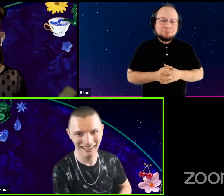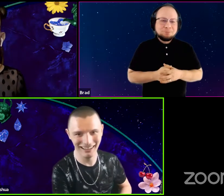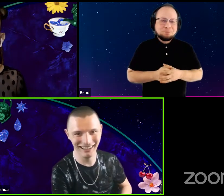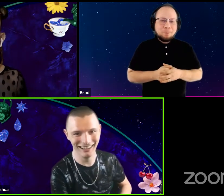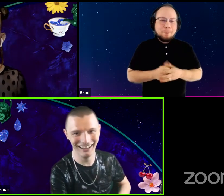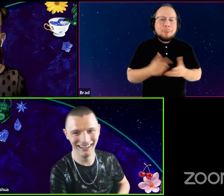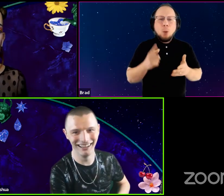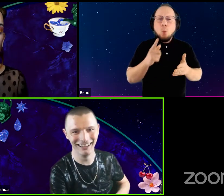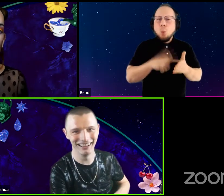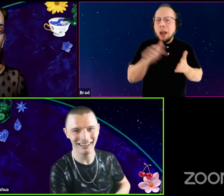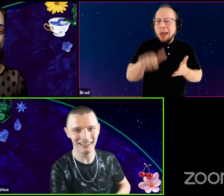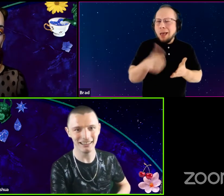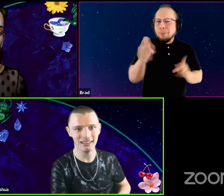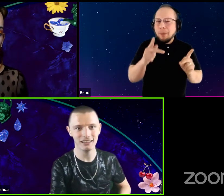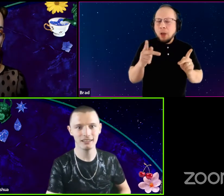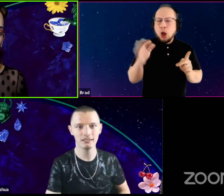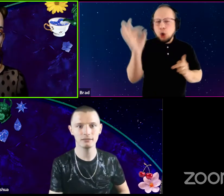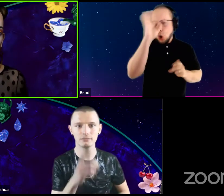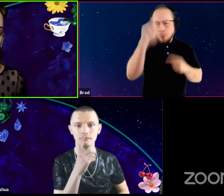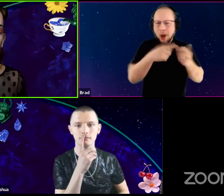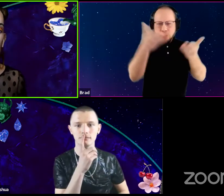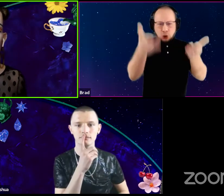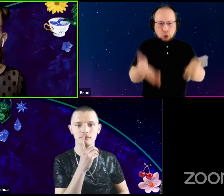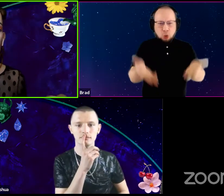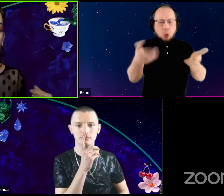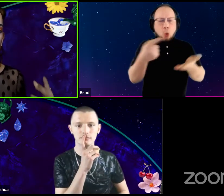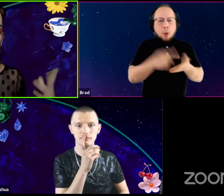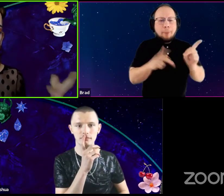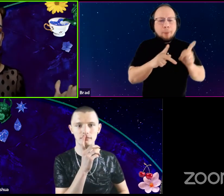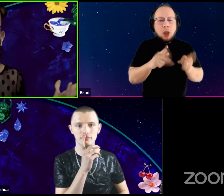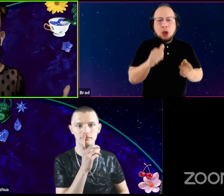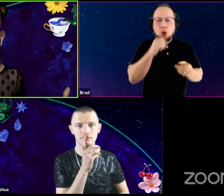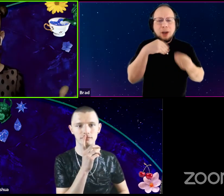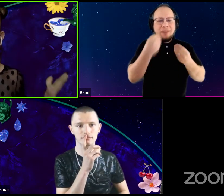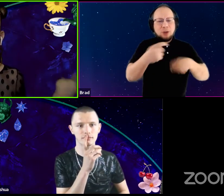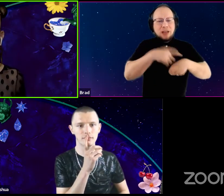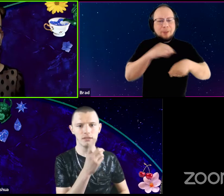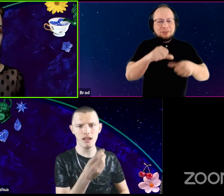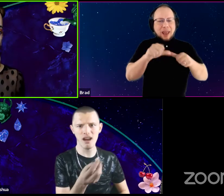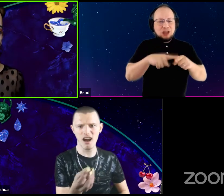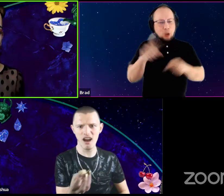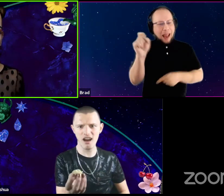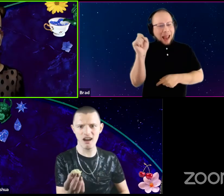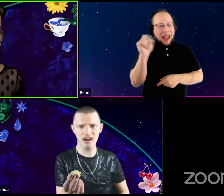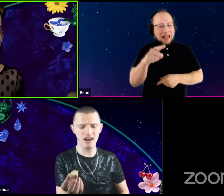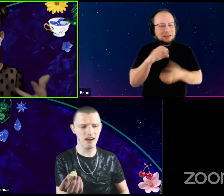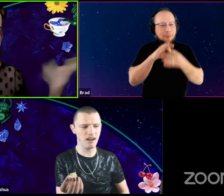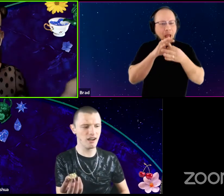What else do people not know about you? What do people not give you the time and space to ask about? That, you know,